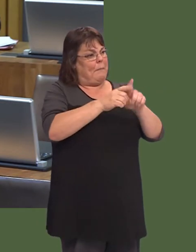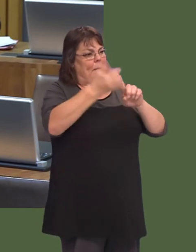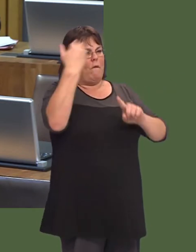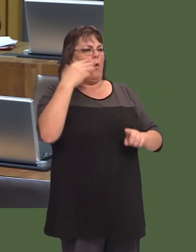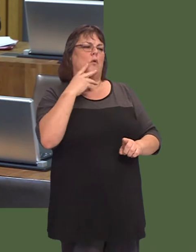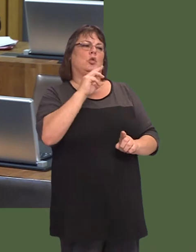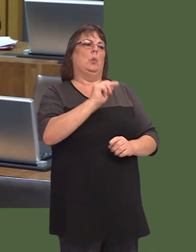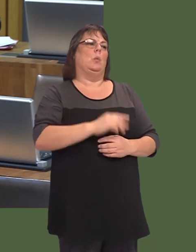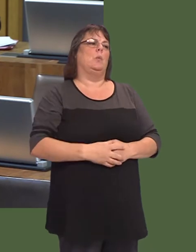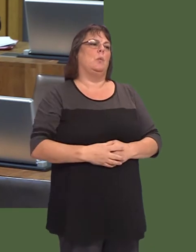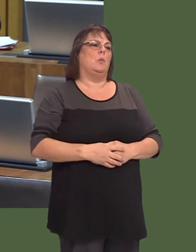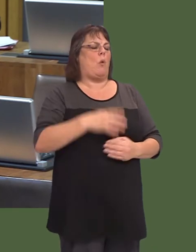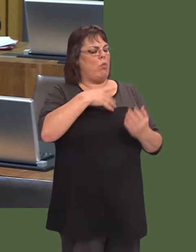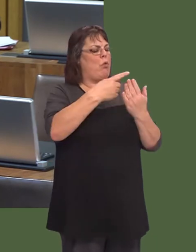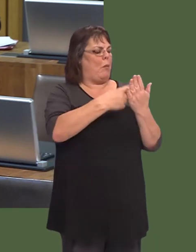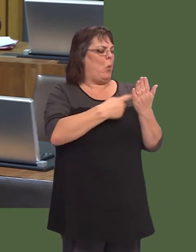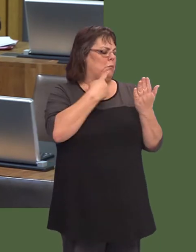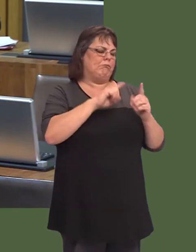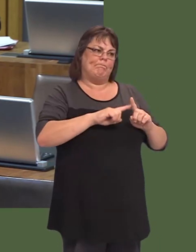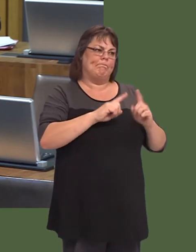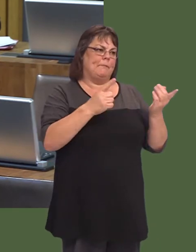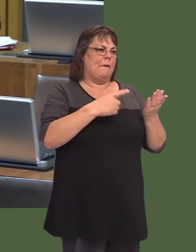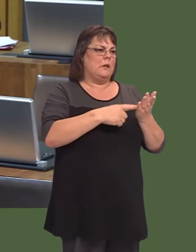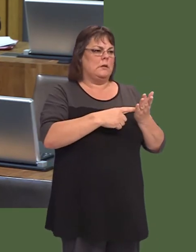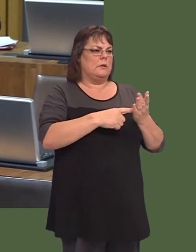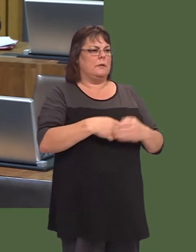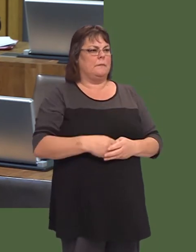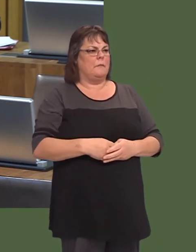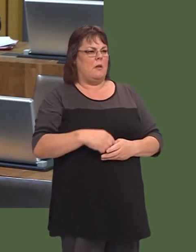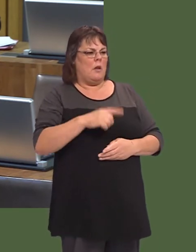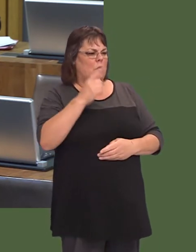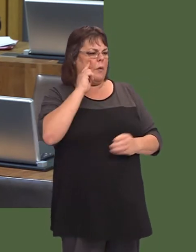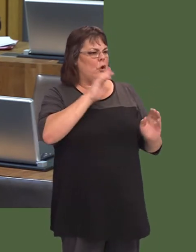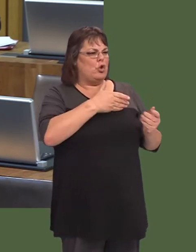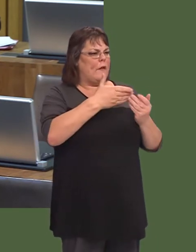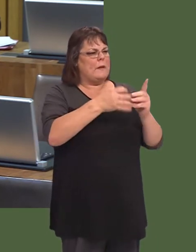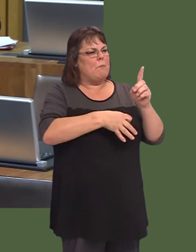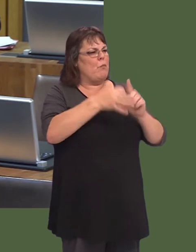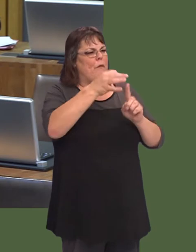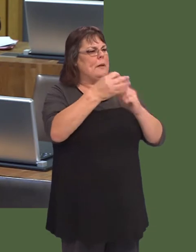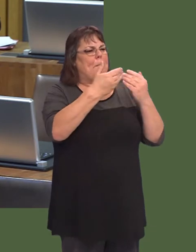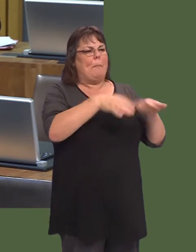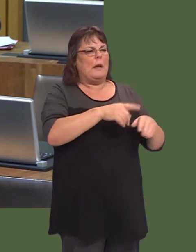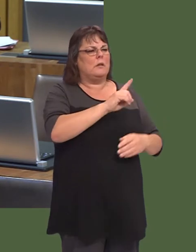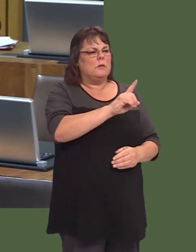dod yn well o gwbl ynglyn ‚ hynny. Mae eín wir i ddweud, dros y blynyddoedd, fod problemau wedi bod ynglyn ‚ recriwtio